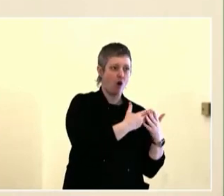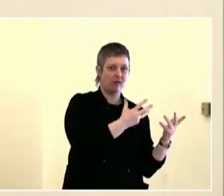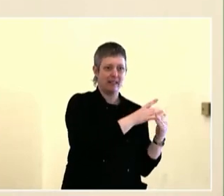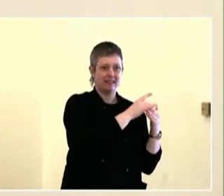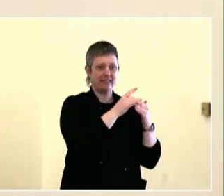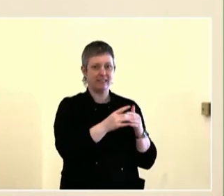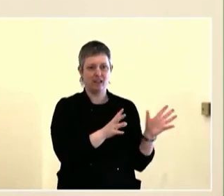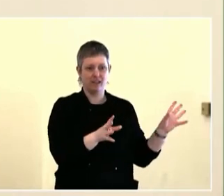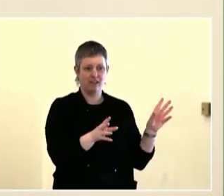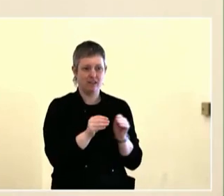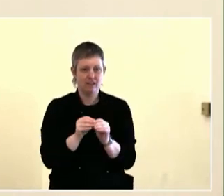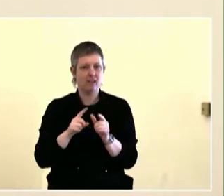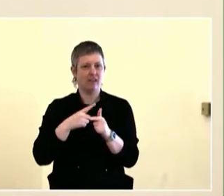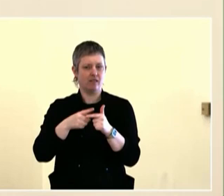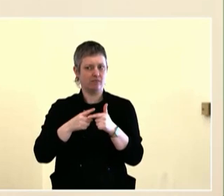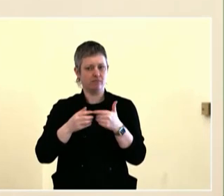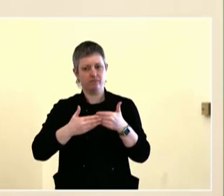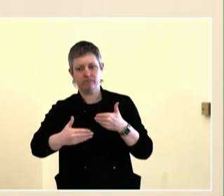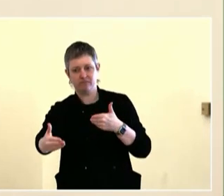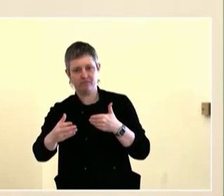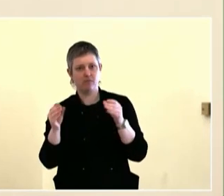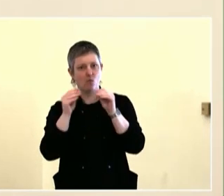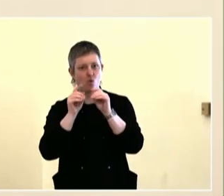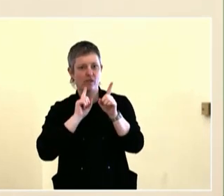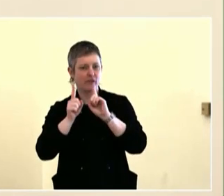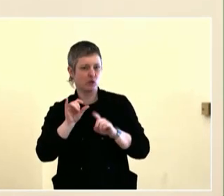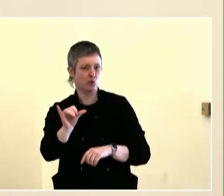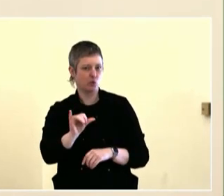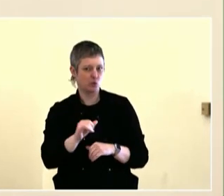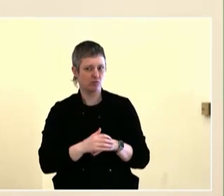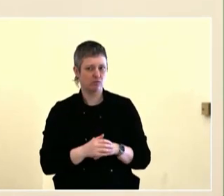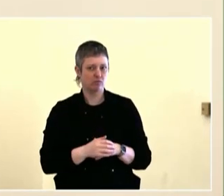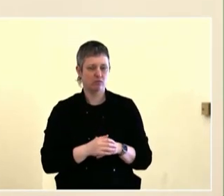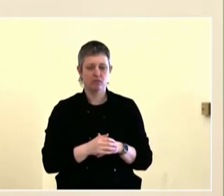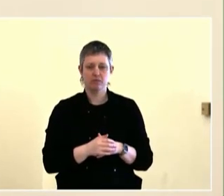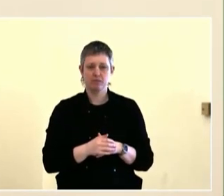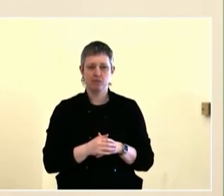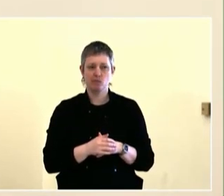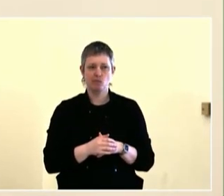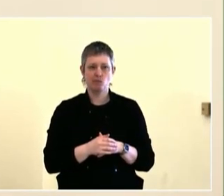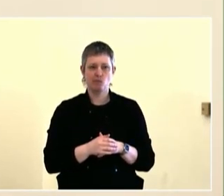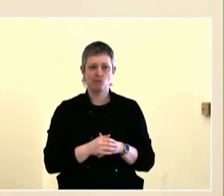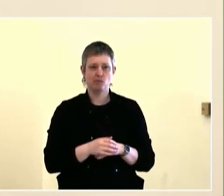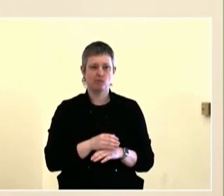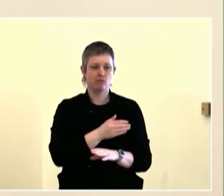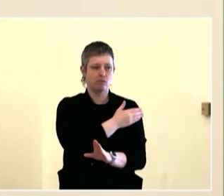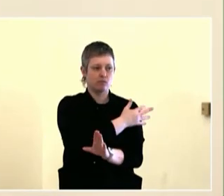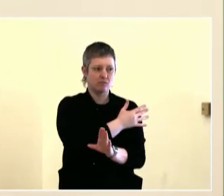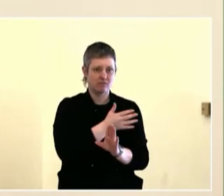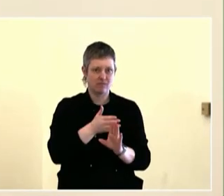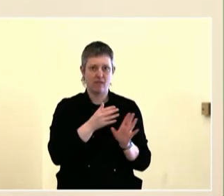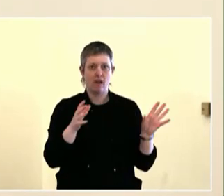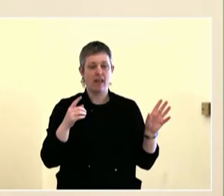know how to do something that they have not yet experienced or have not had much experience with. So trying to get better at doing